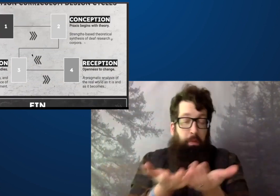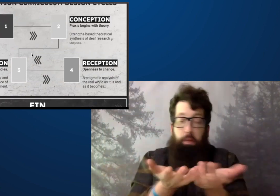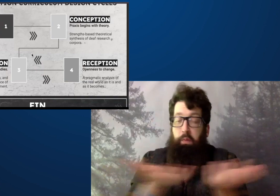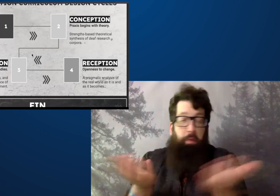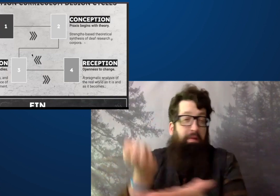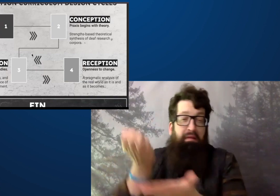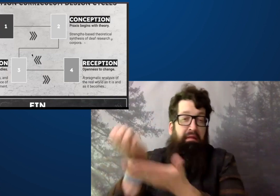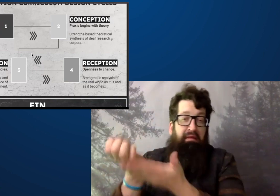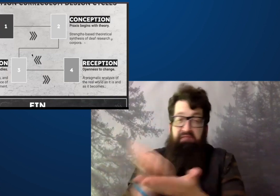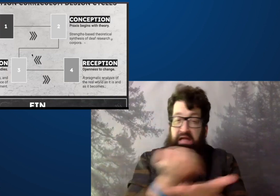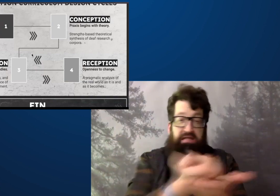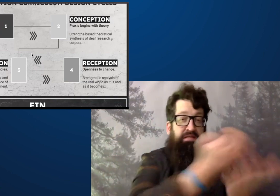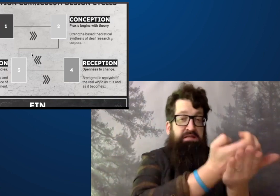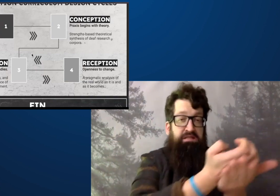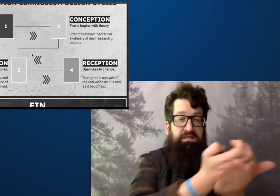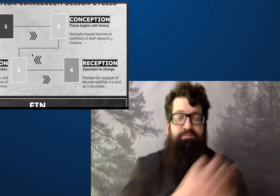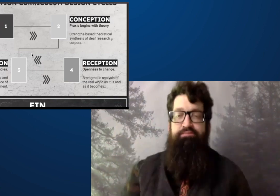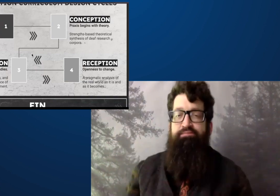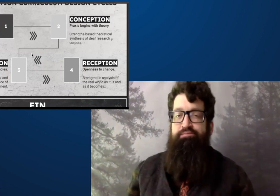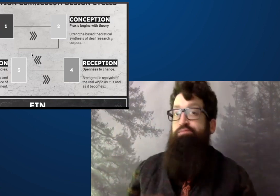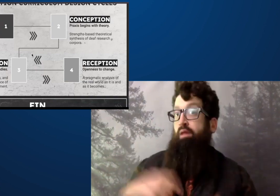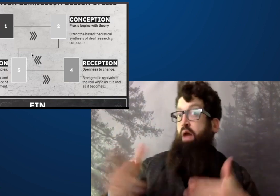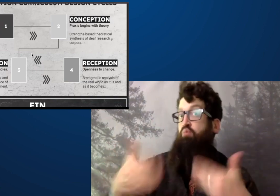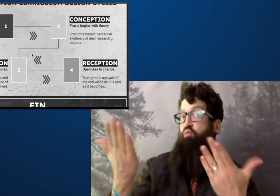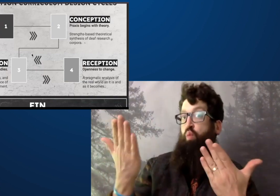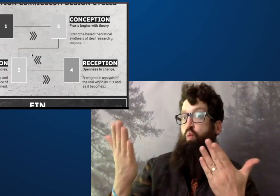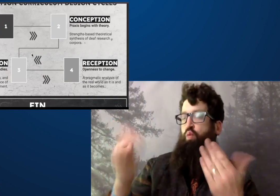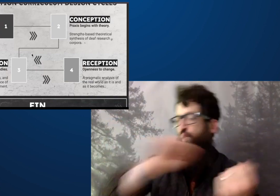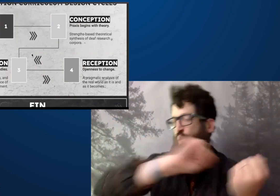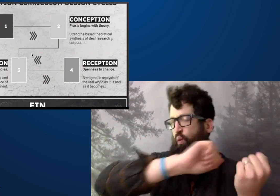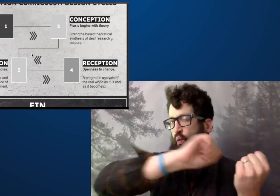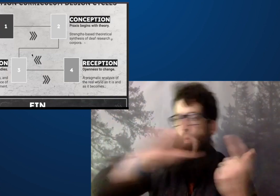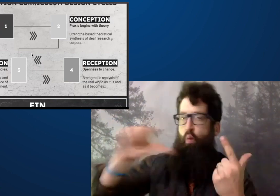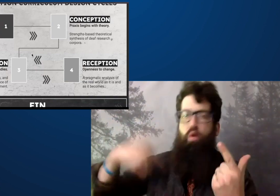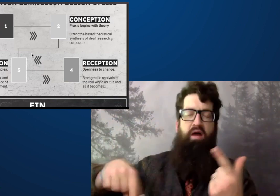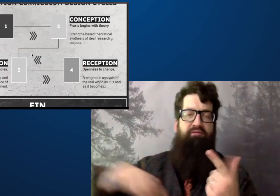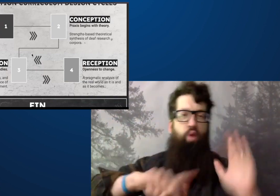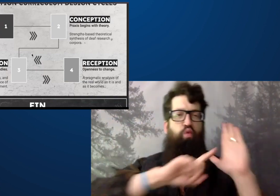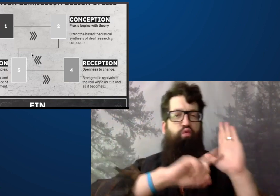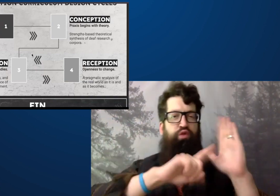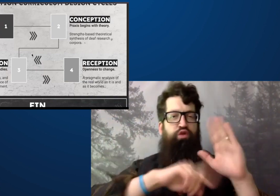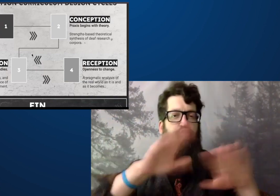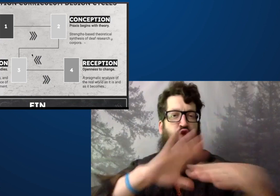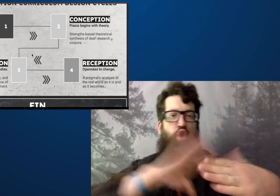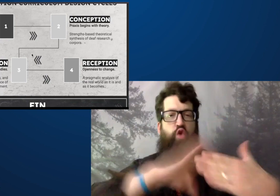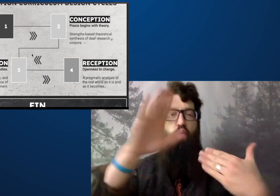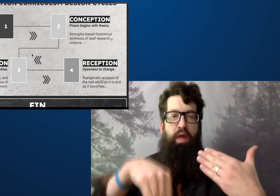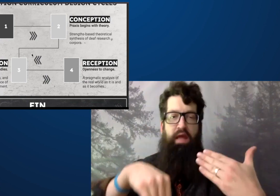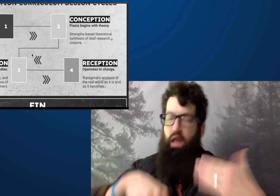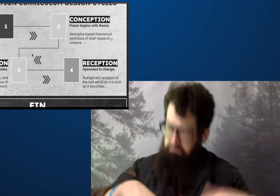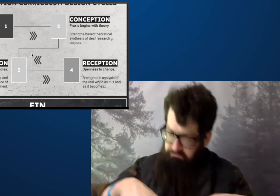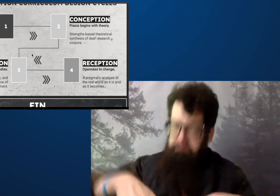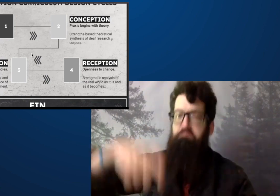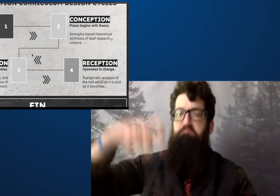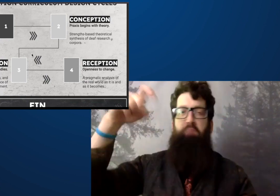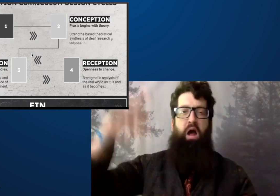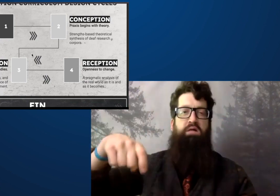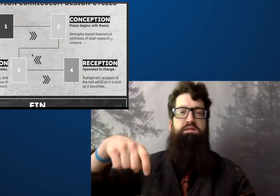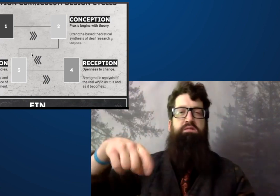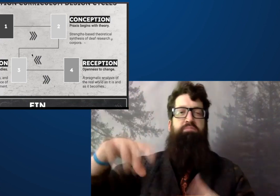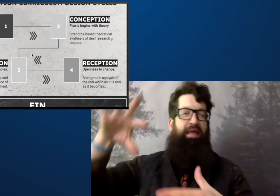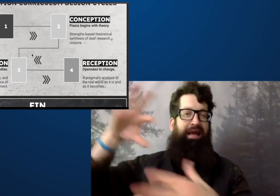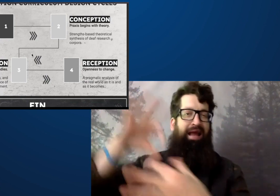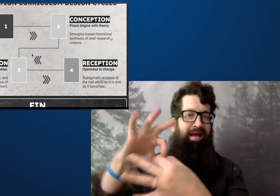Deaf education has not been evidence based and so we have to research.